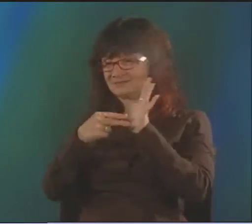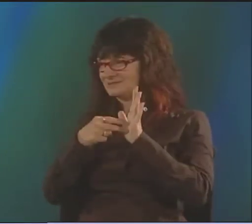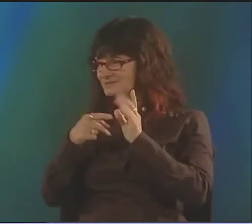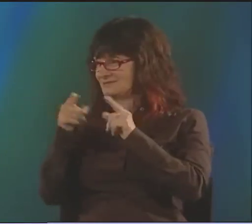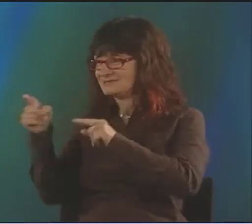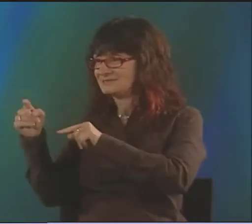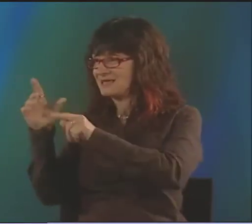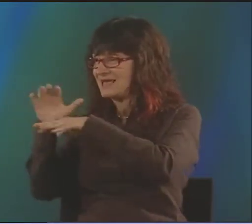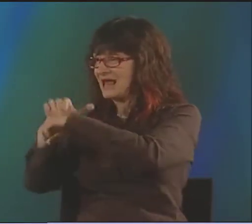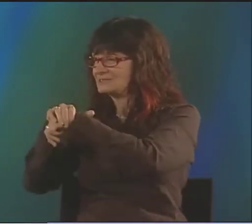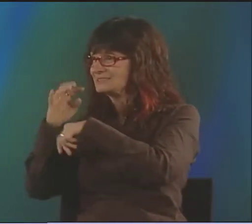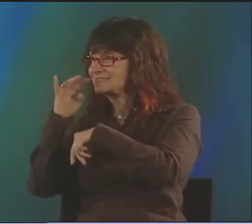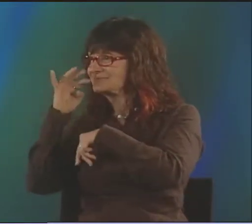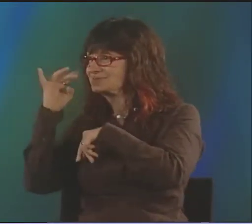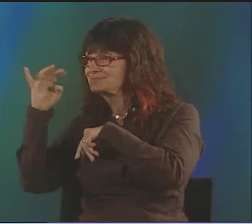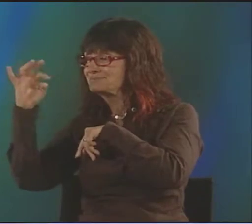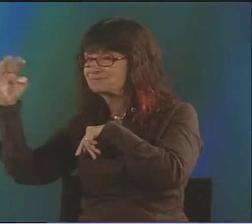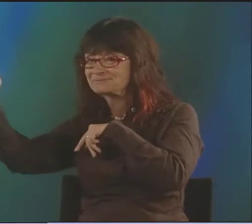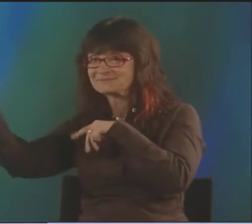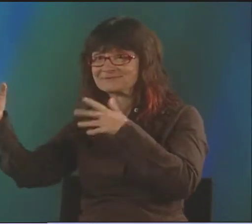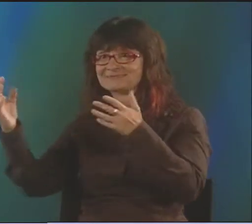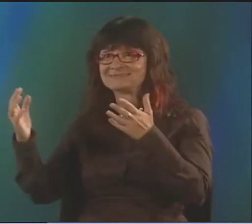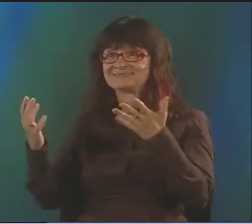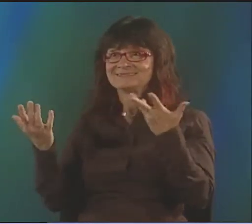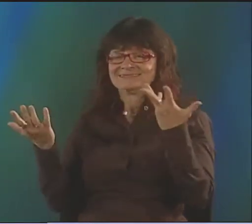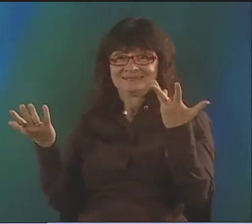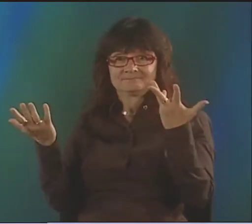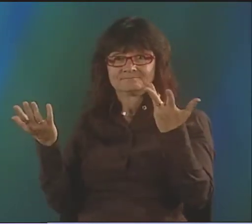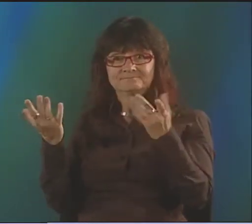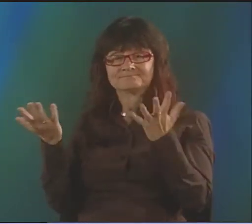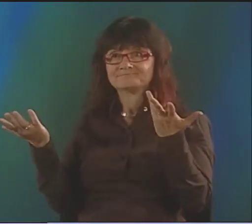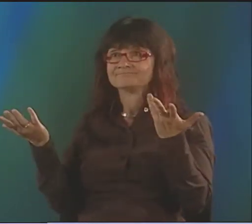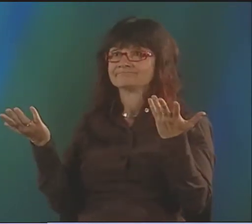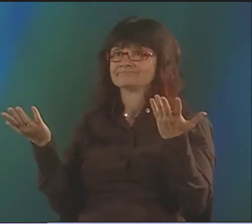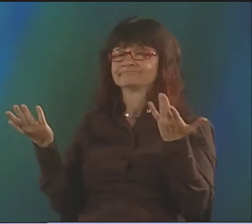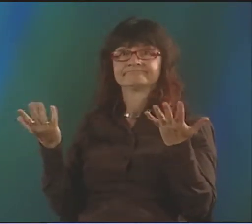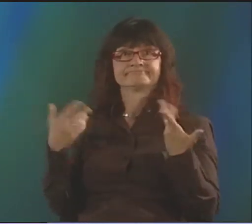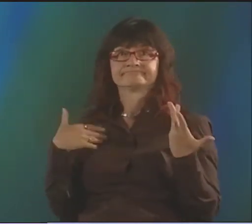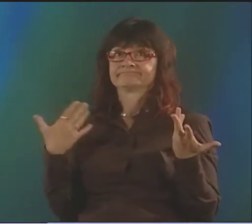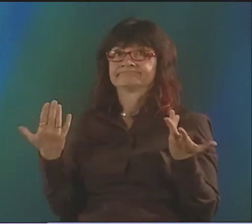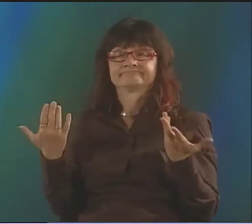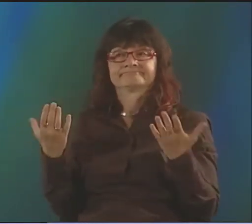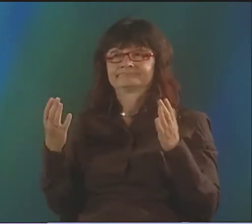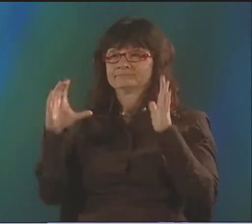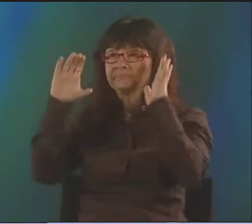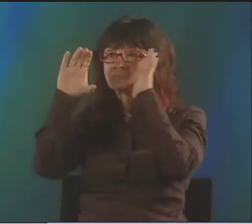BUT THEN YOU COULD HAVE THEM MOVING AROUND. IT'S THE SAME WAY THAT PEOPLE USE INTONATION